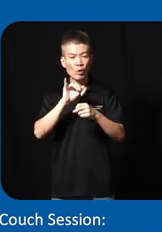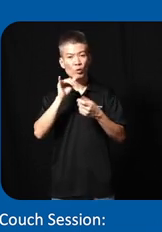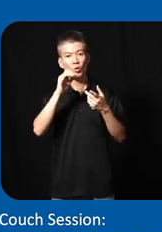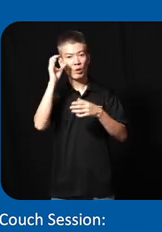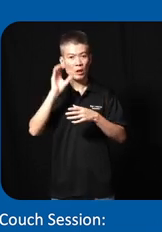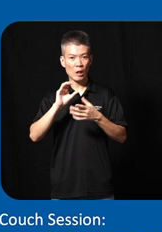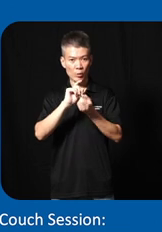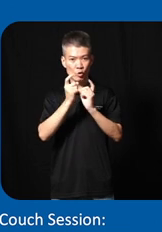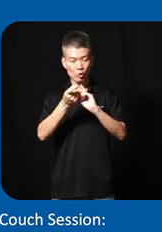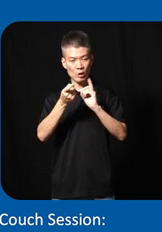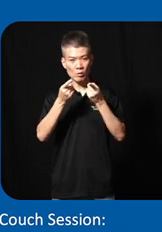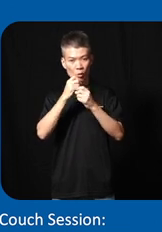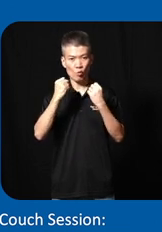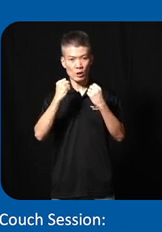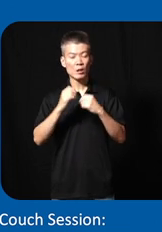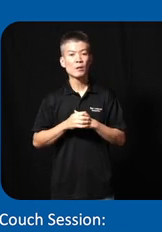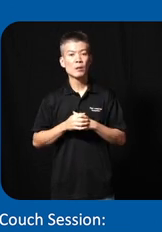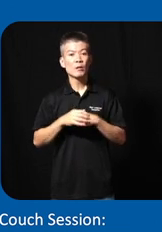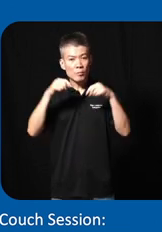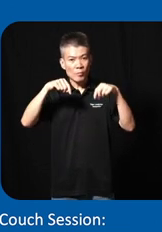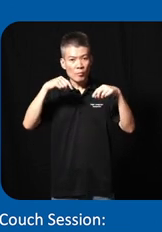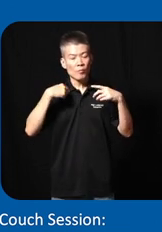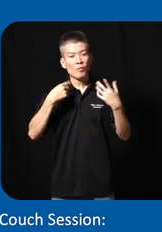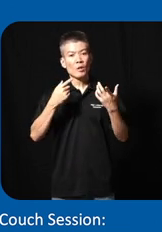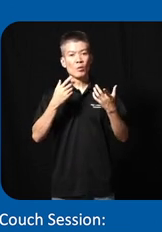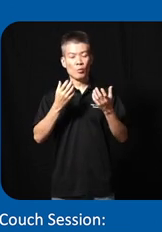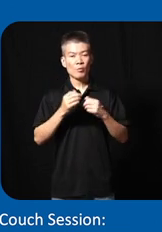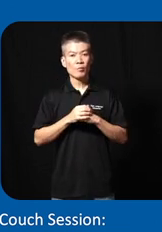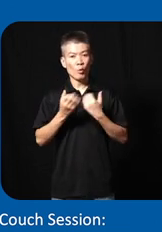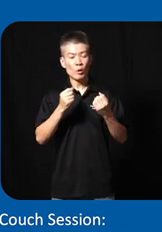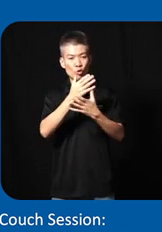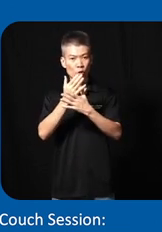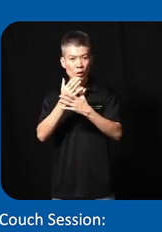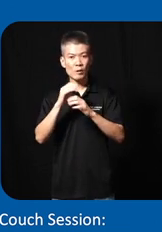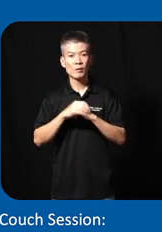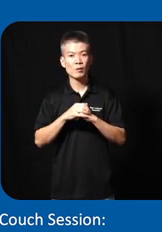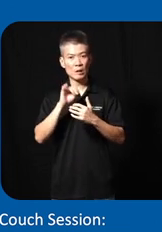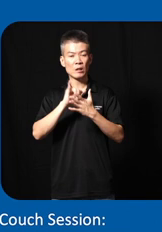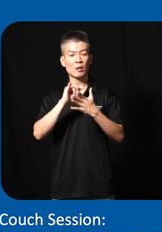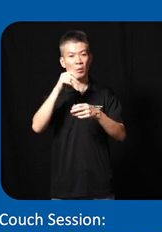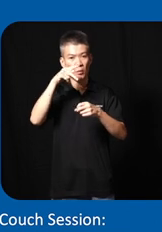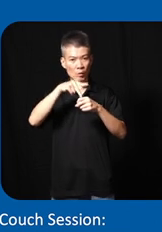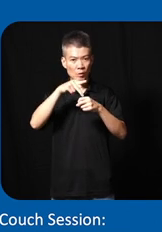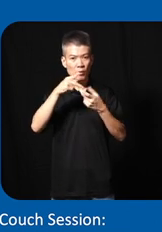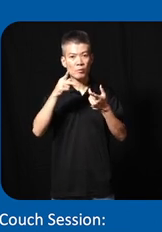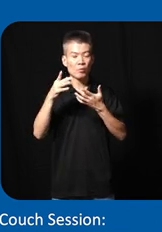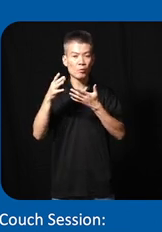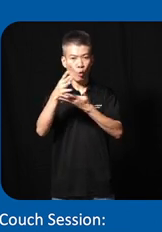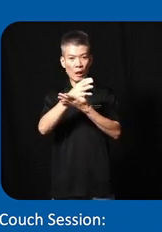change resilience so today I'm particularly want to share on the participatory data collection for